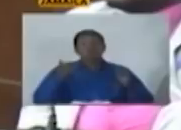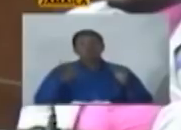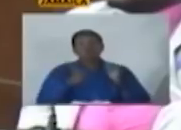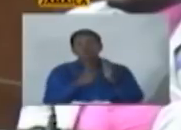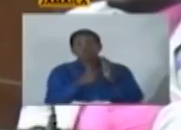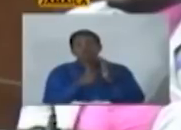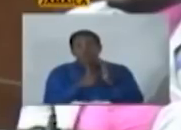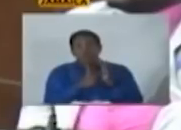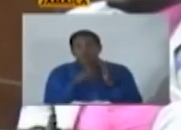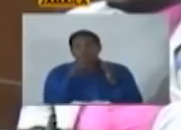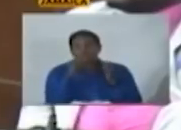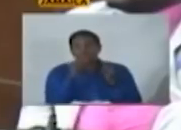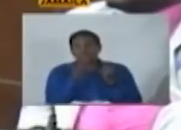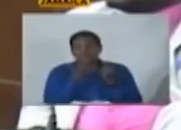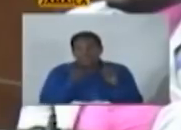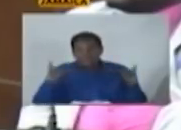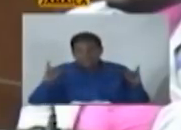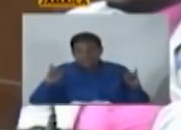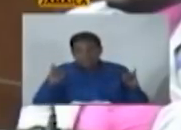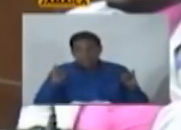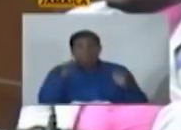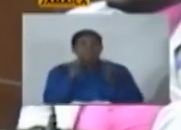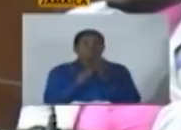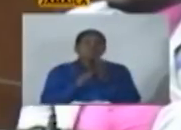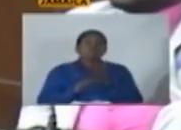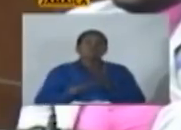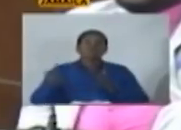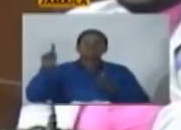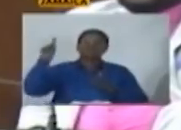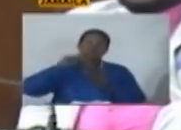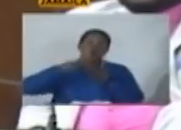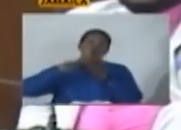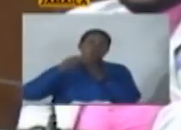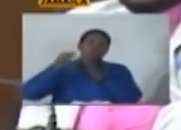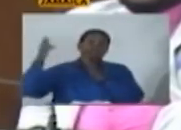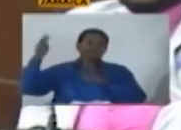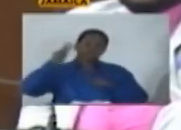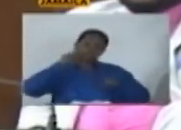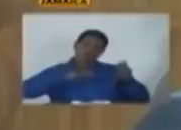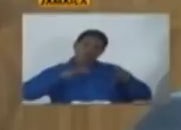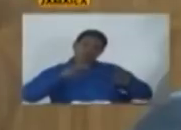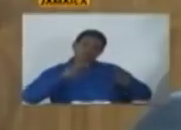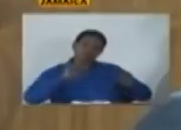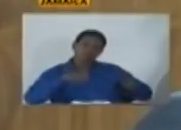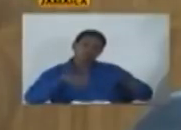independent verification of the Auditor General and act accordingly